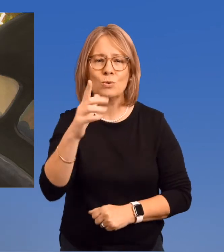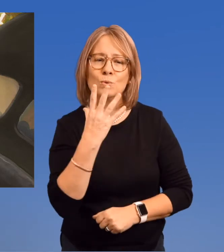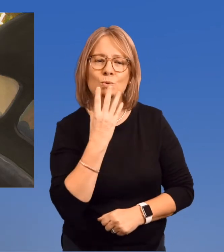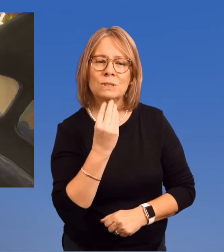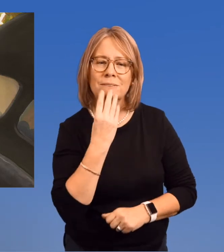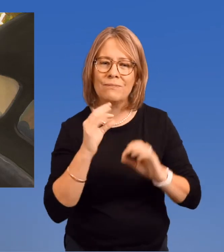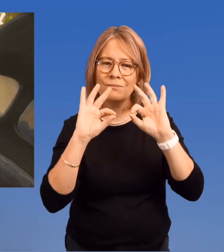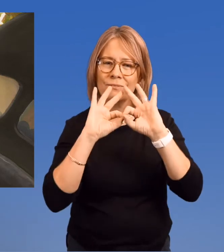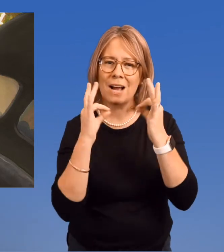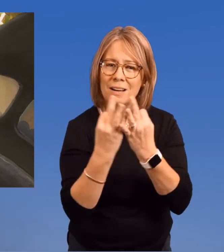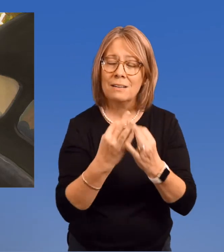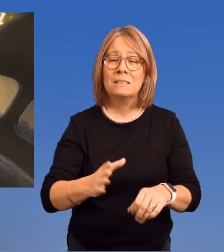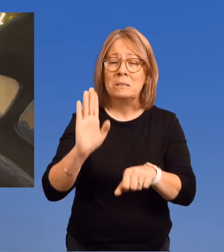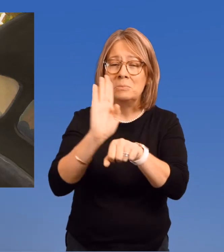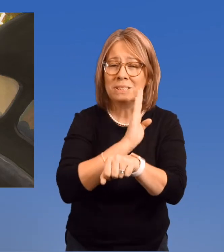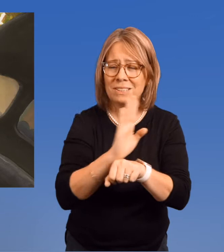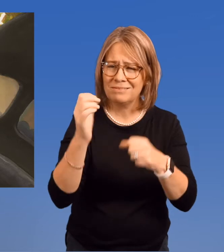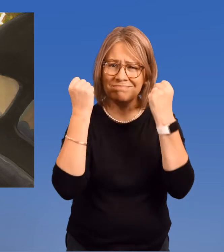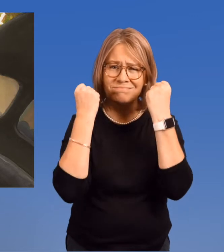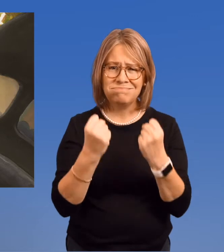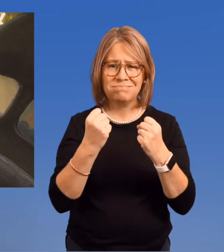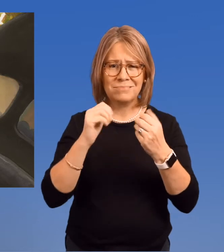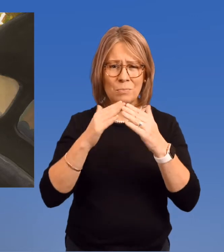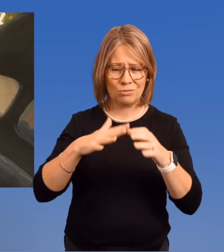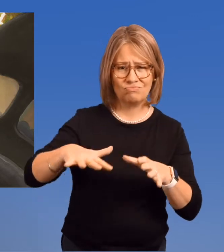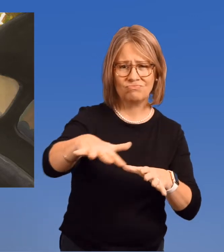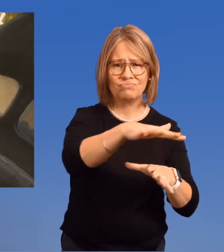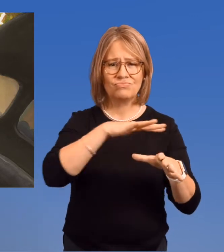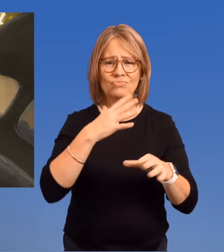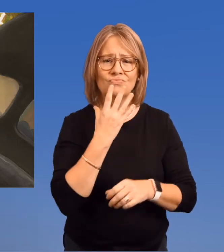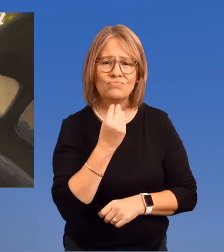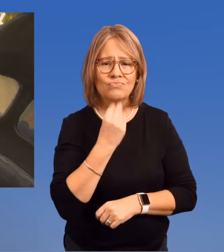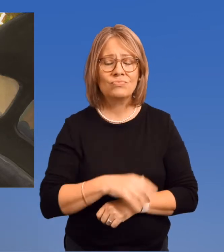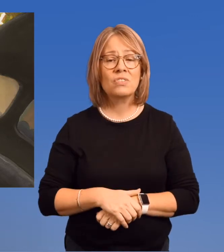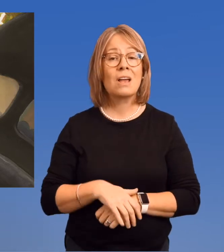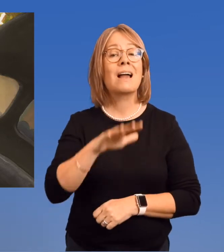of Jewish families and businesses.